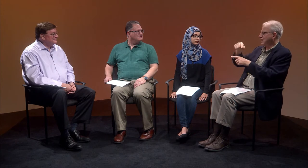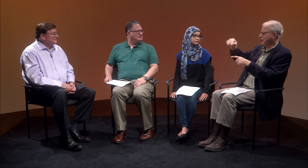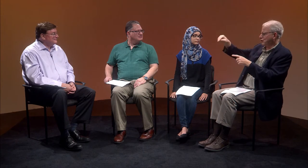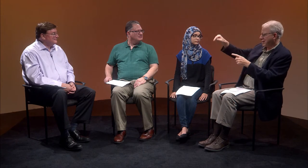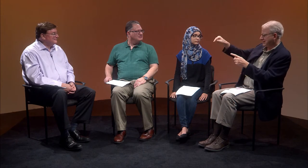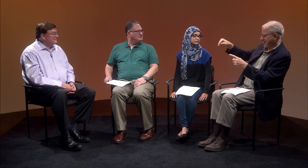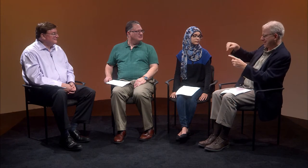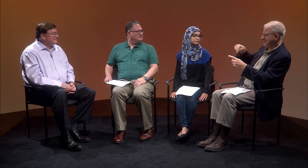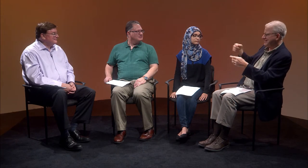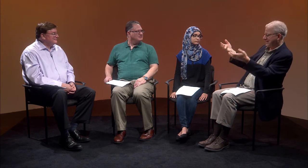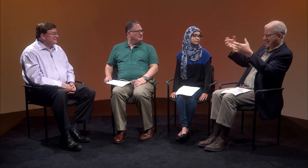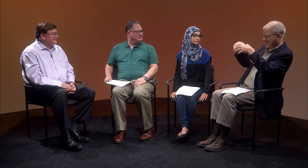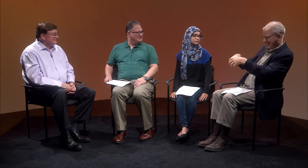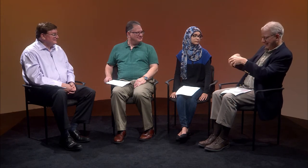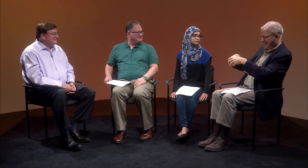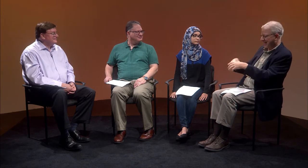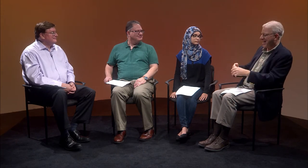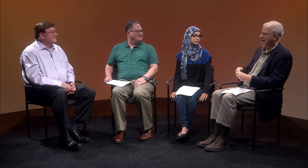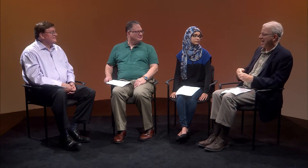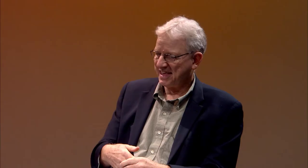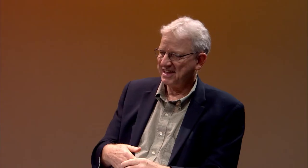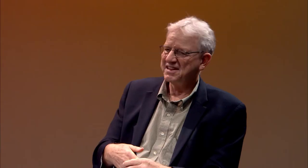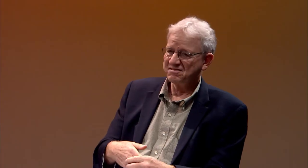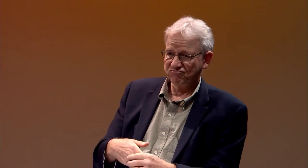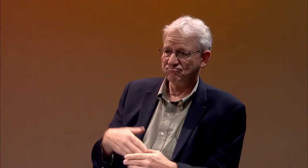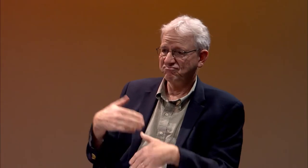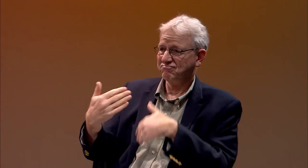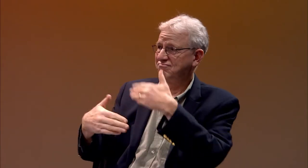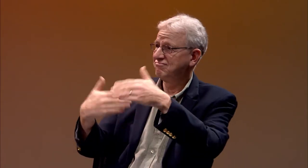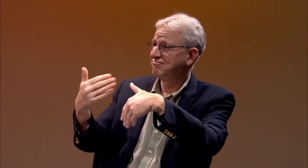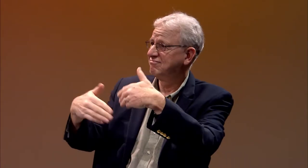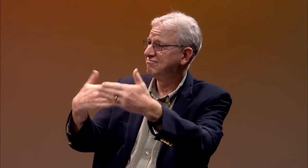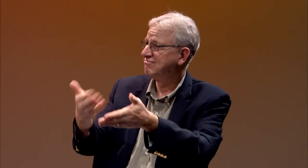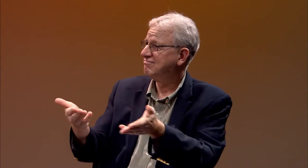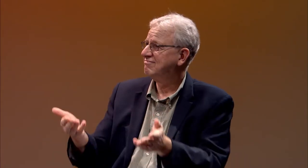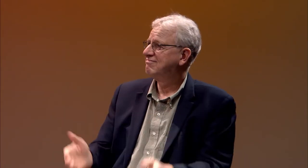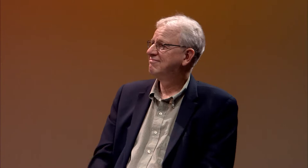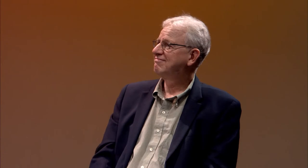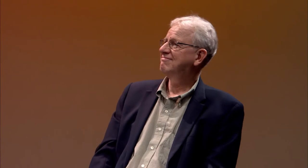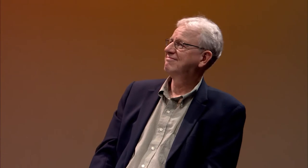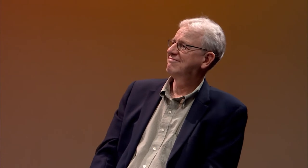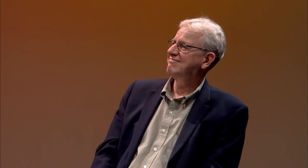Deaf children from around the surrounding areas were brought together to be educated;